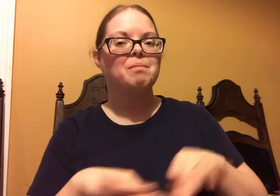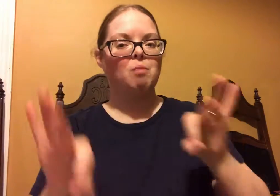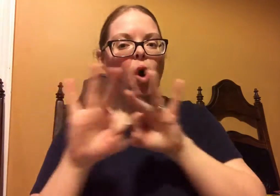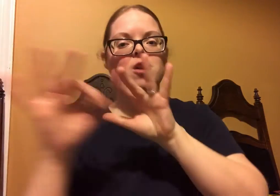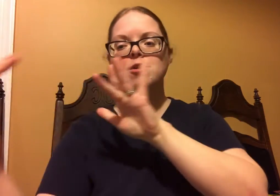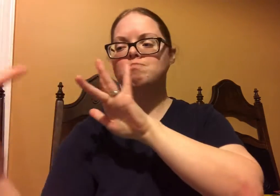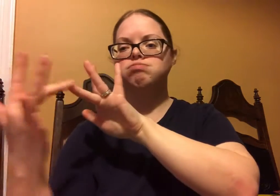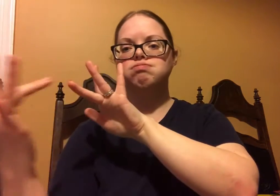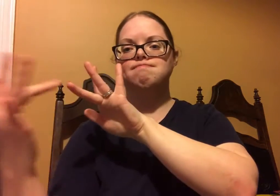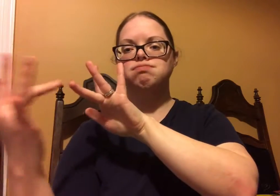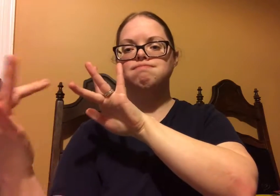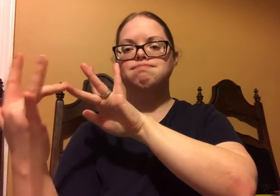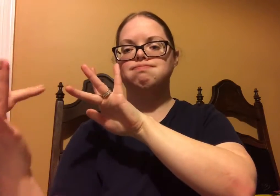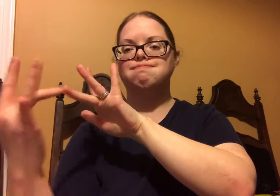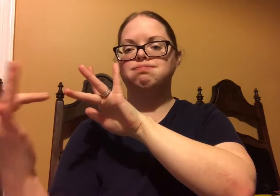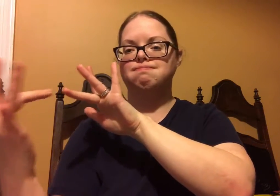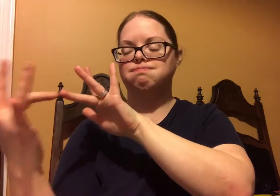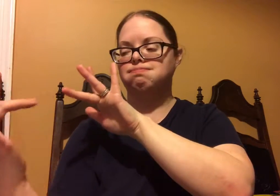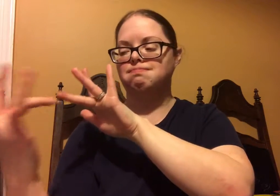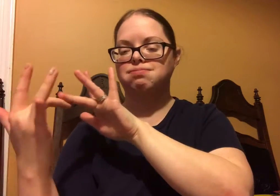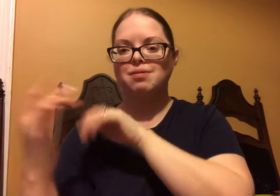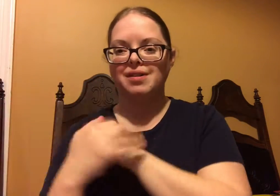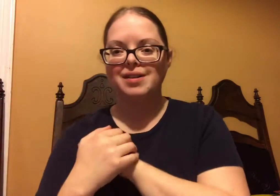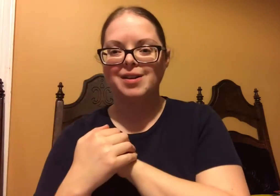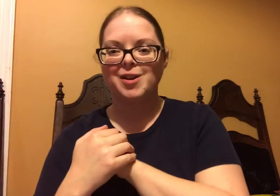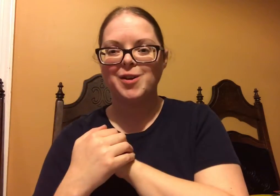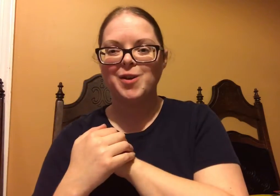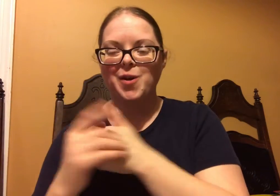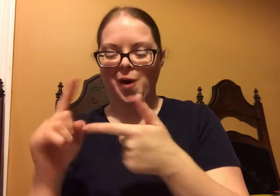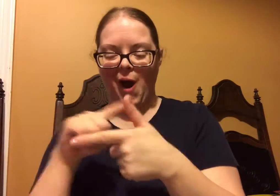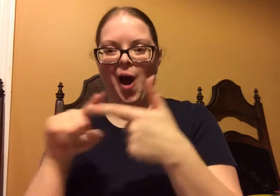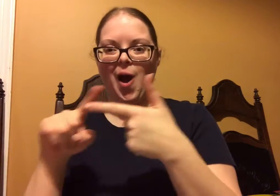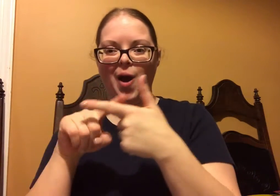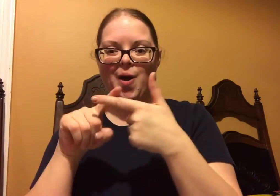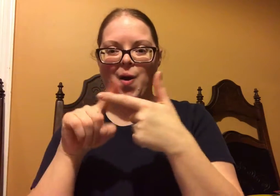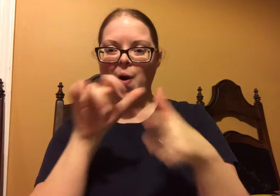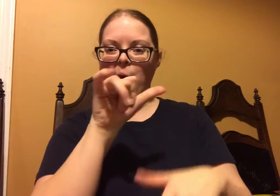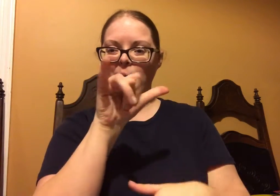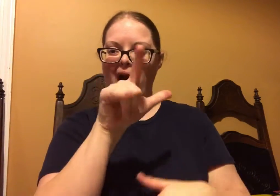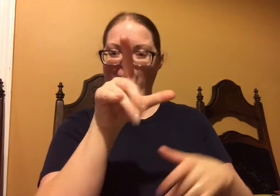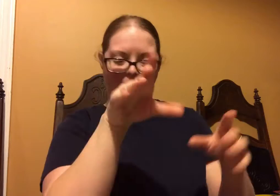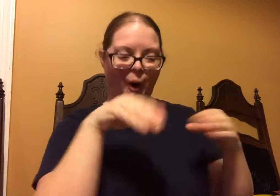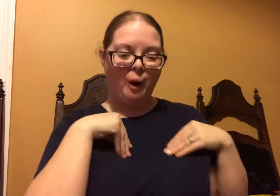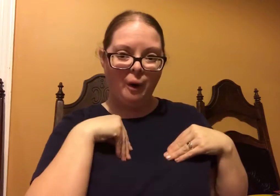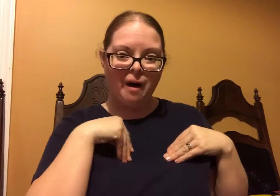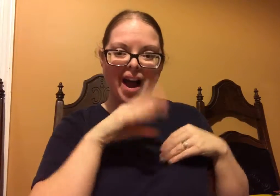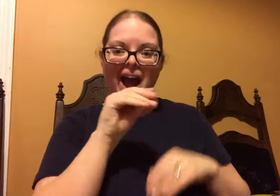No, Young Living finds value in communication. They are in constant contact with their partner farmers too.